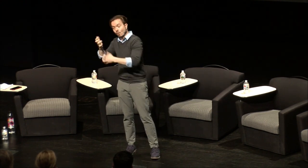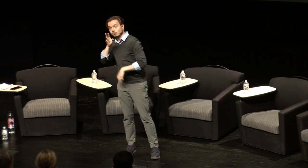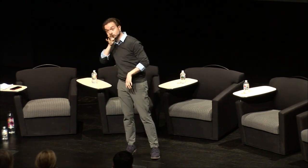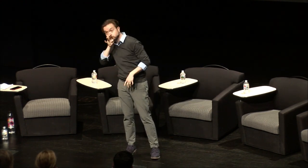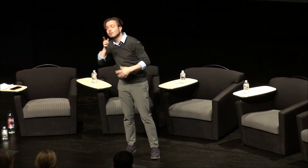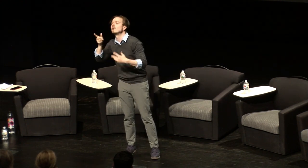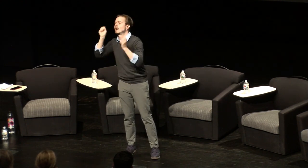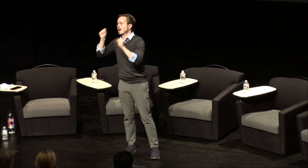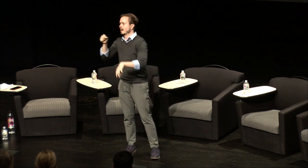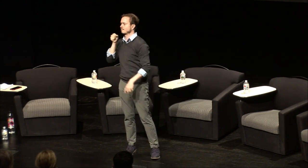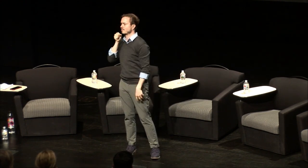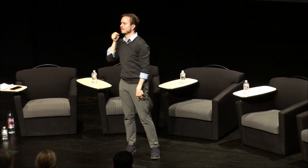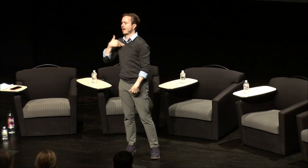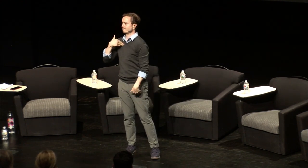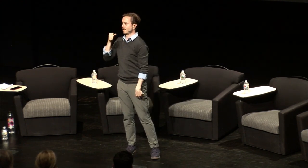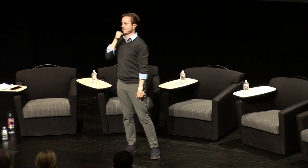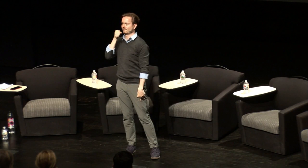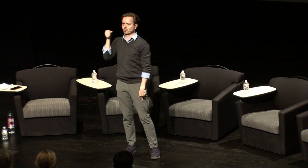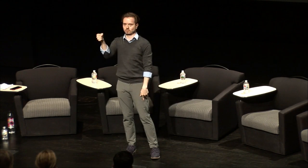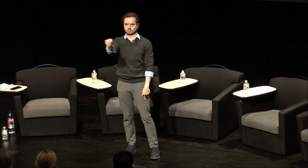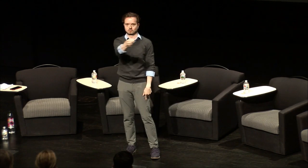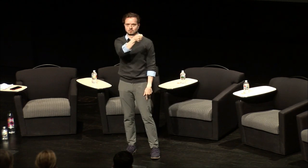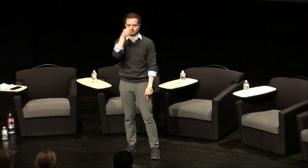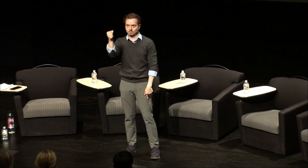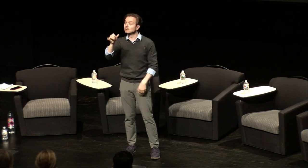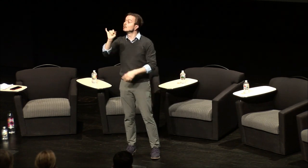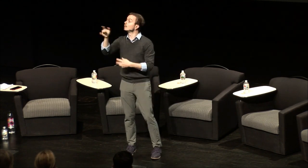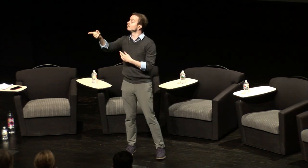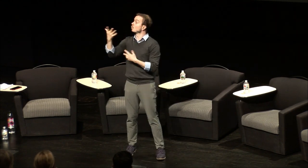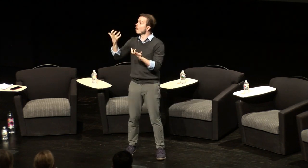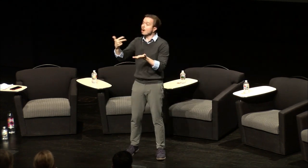to ask your question in spoken English we've got a microphone that can go